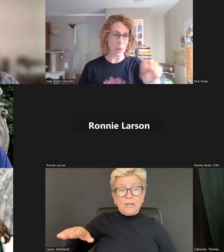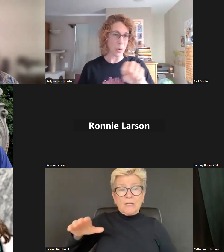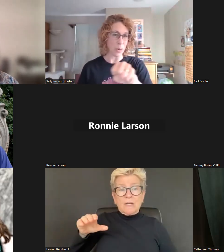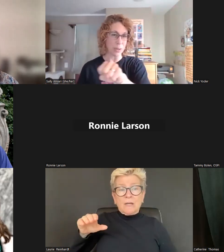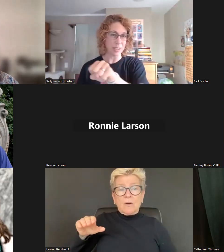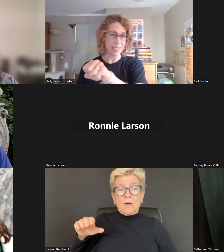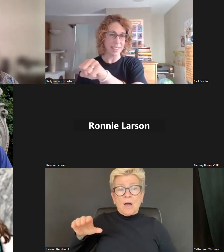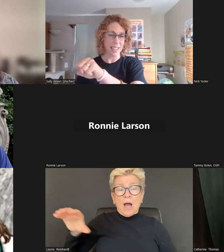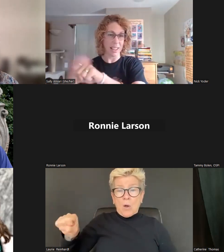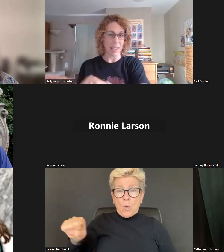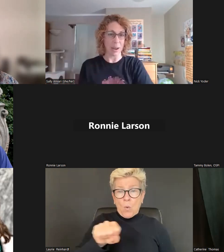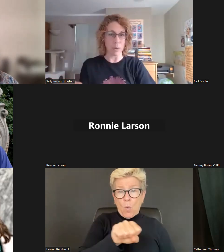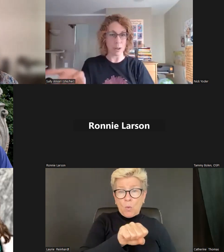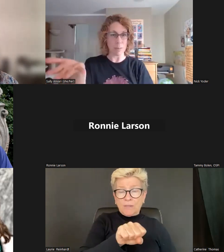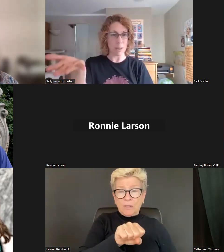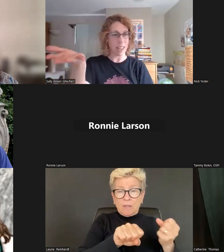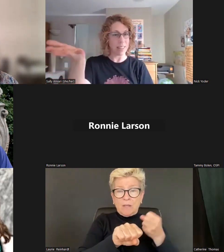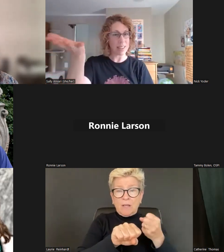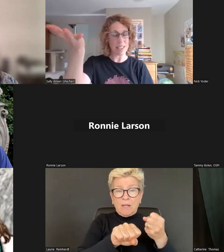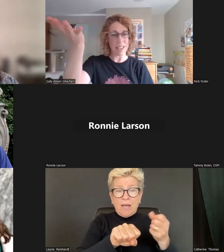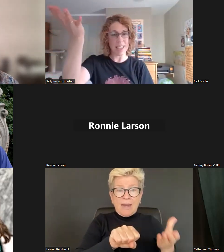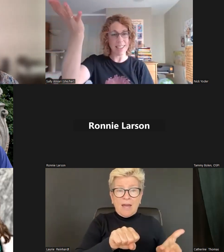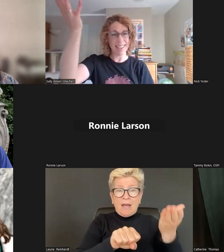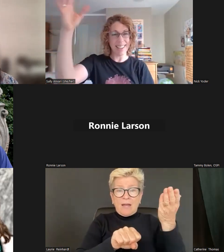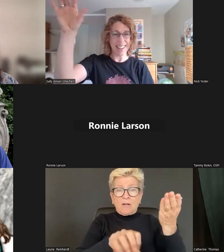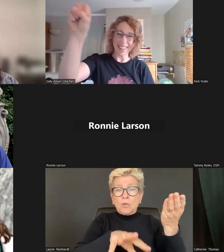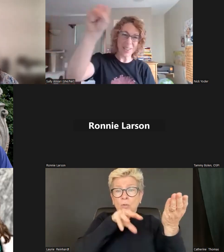So if you could join me, this is just an example of something that I try out in spaces, to bring us all together and rest in our body and rest our minds in our body.